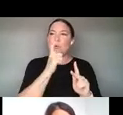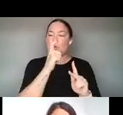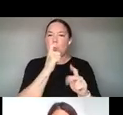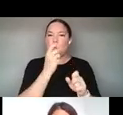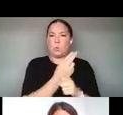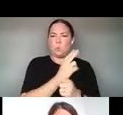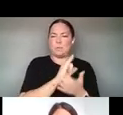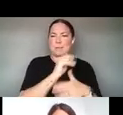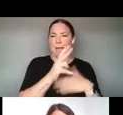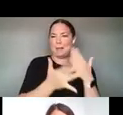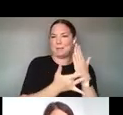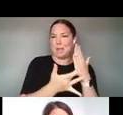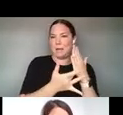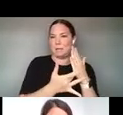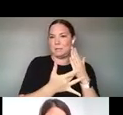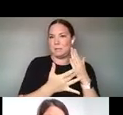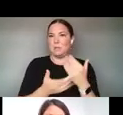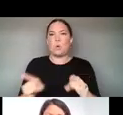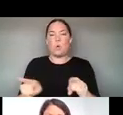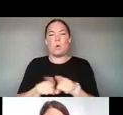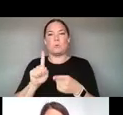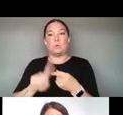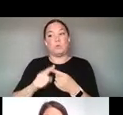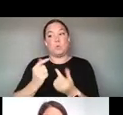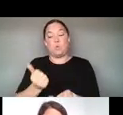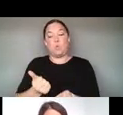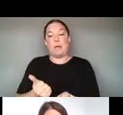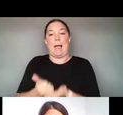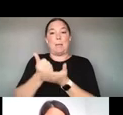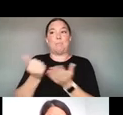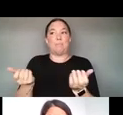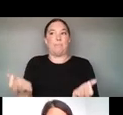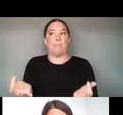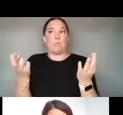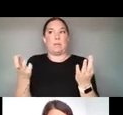HOPEFULLY BY LEVERAGING IMPROVED FUNDING AND PROGRAMS AND RESOURCES SUPPORTING THESE